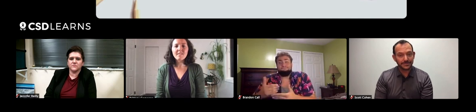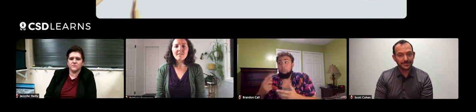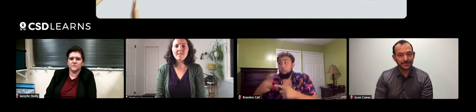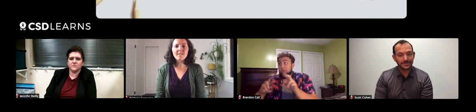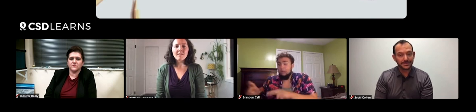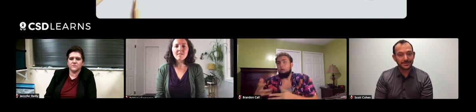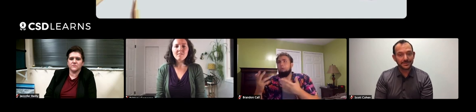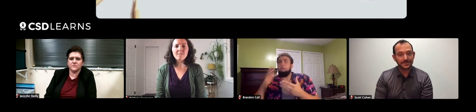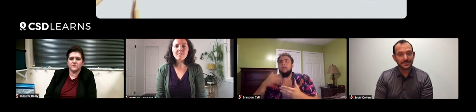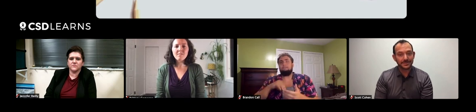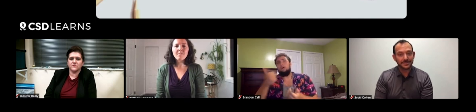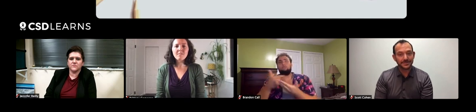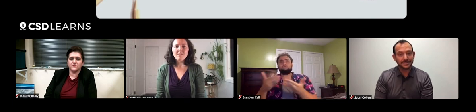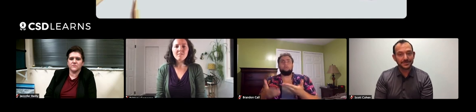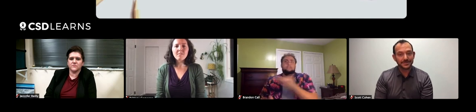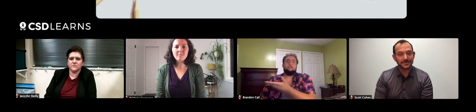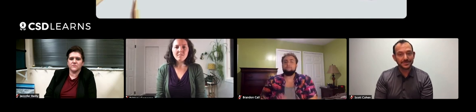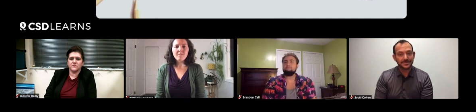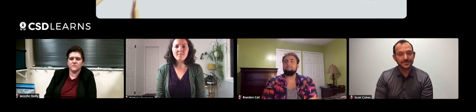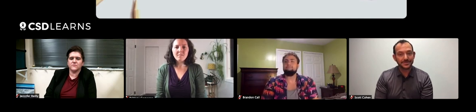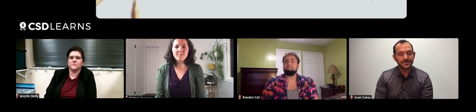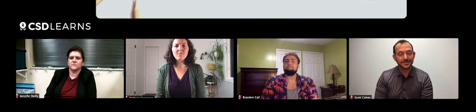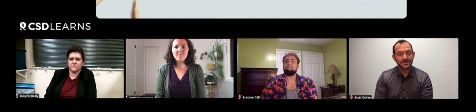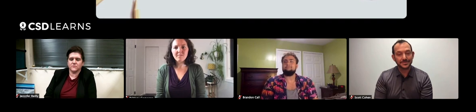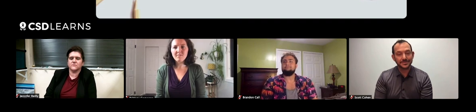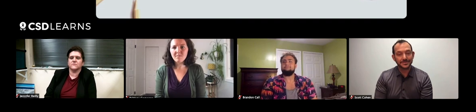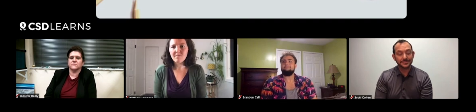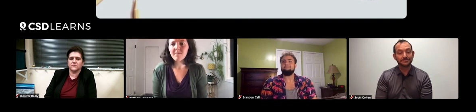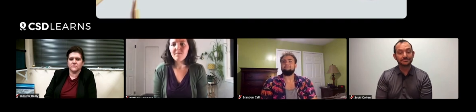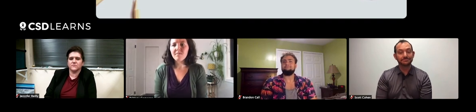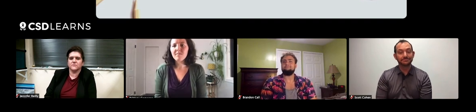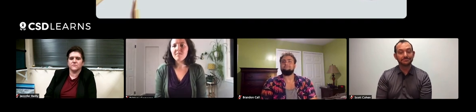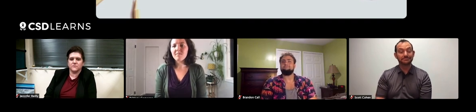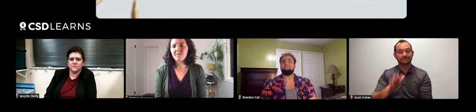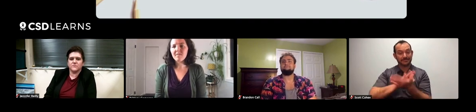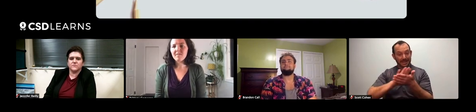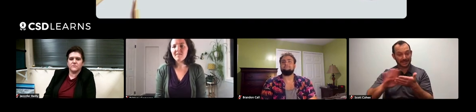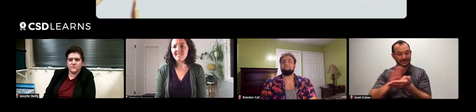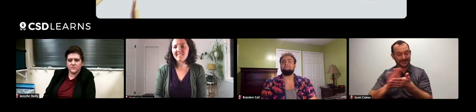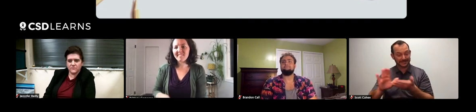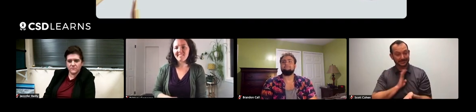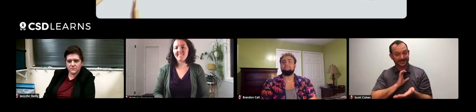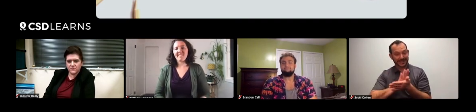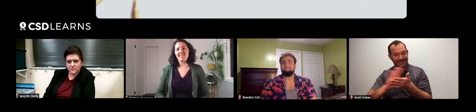for that area. That information will be shared throughout the states. That's really nice, Brandon!